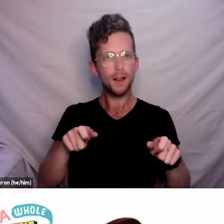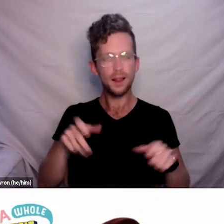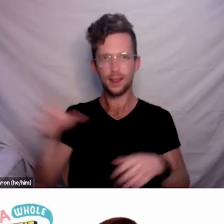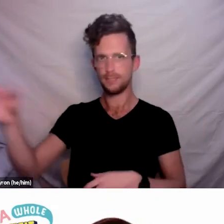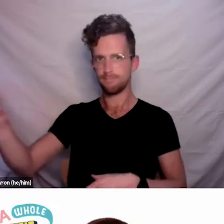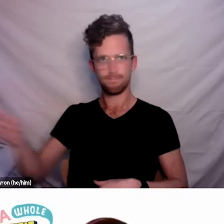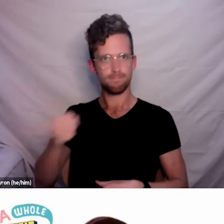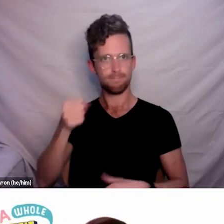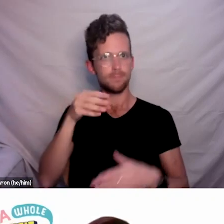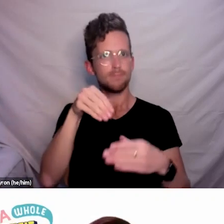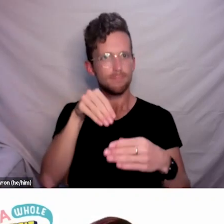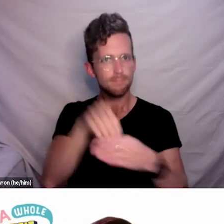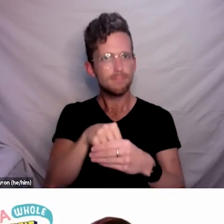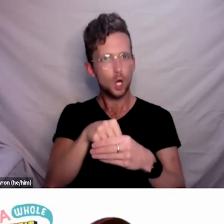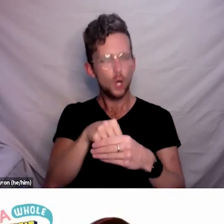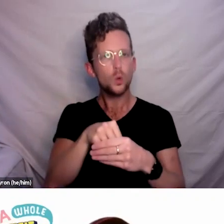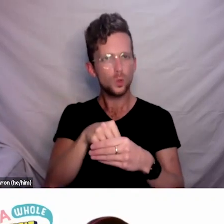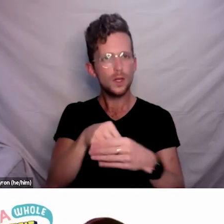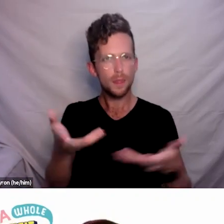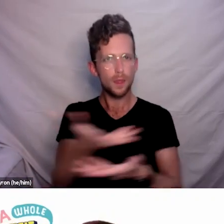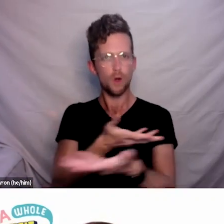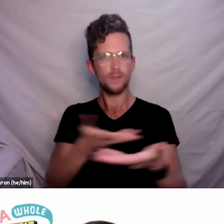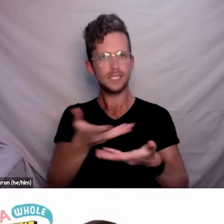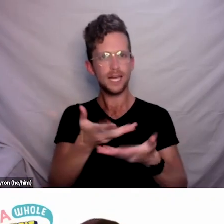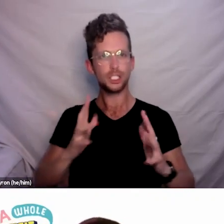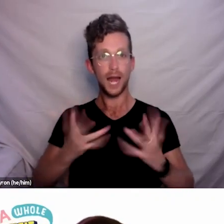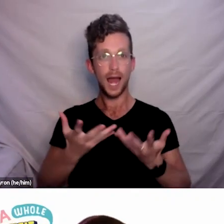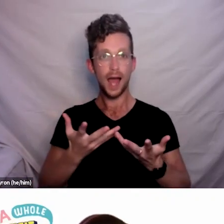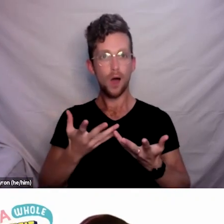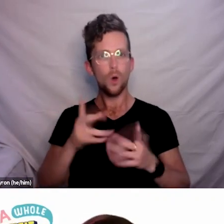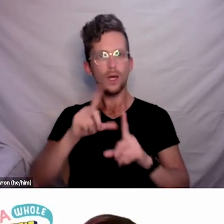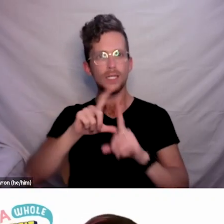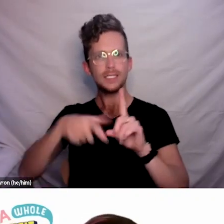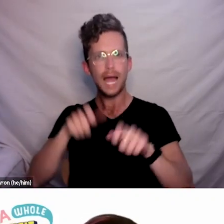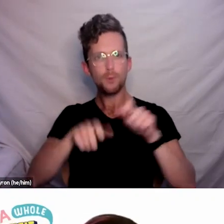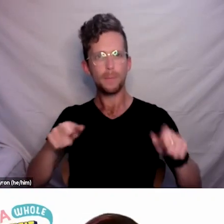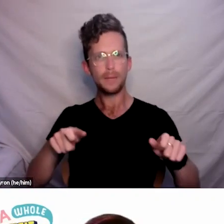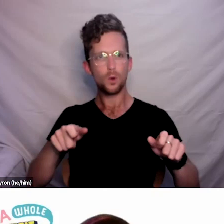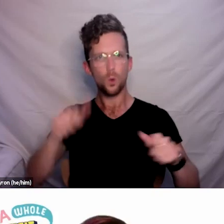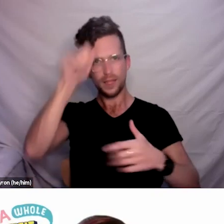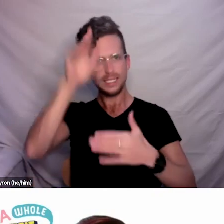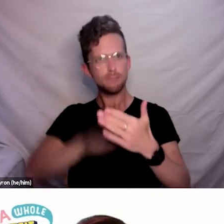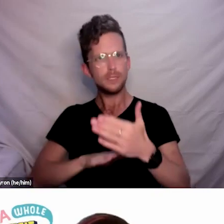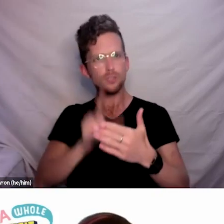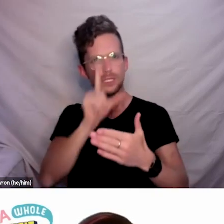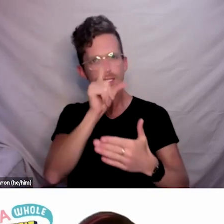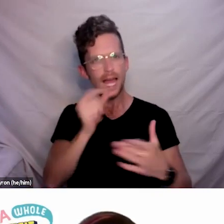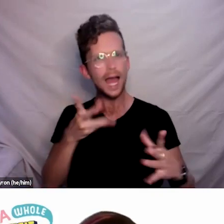disabled people with knowledge or lived experience and expertise in this area get involved?